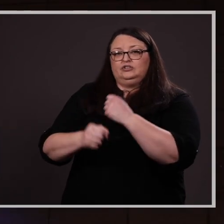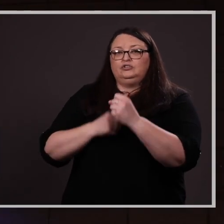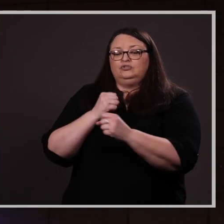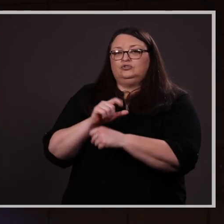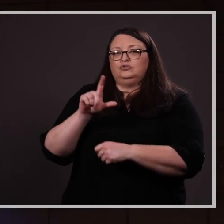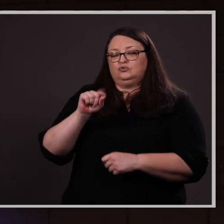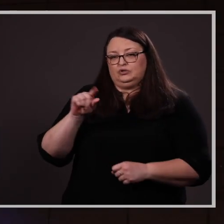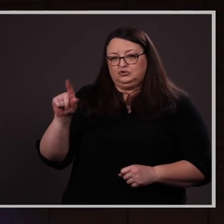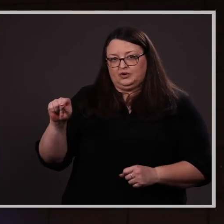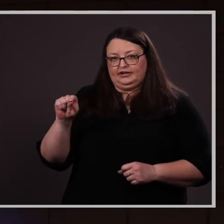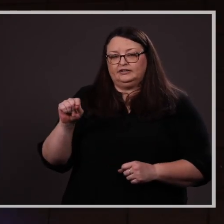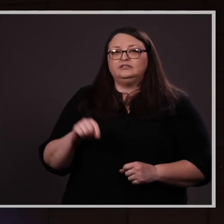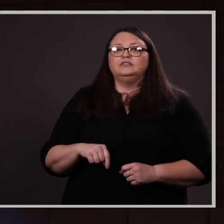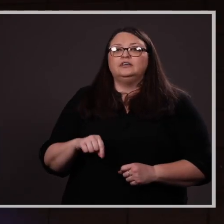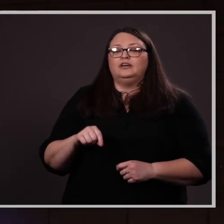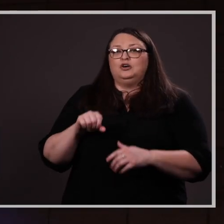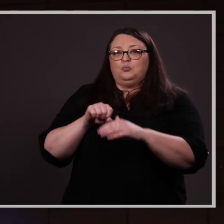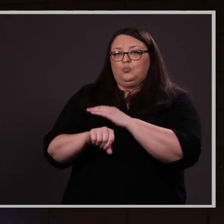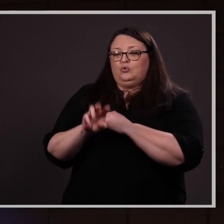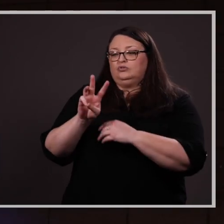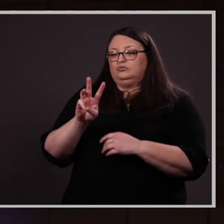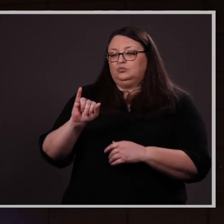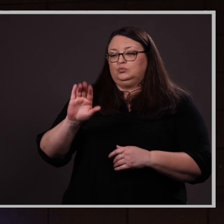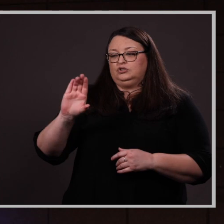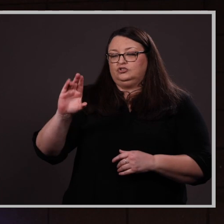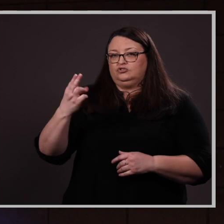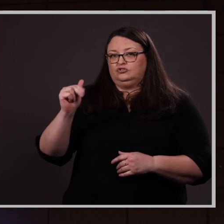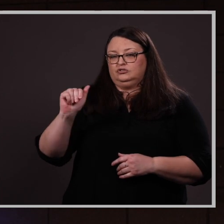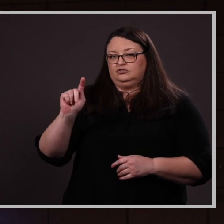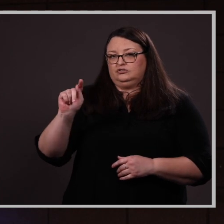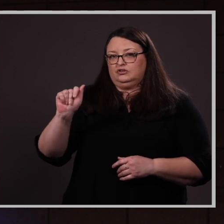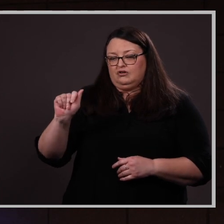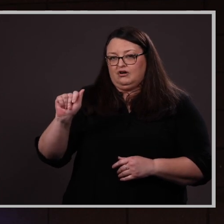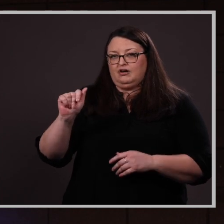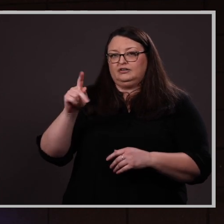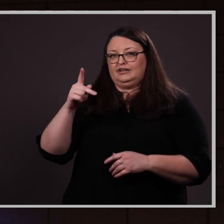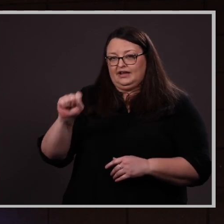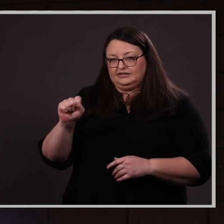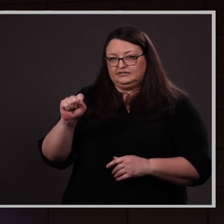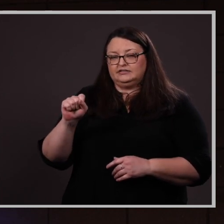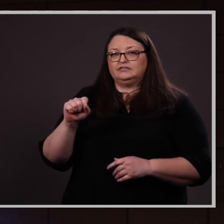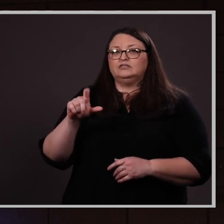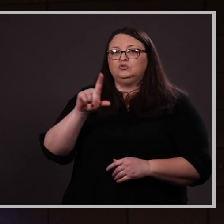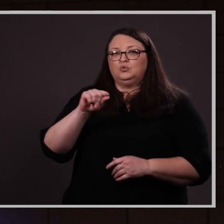The native of Wichita, Kansas, was the 2020 Summit League Defensive Player of the Year,